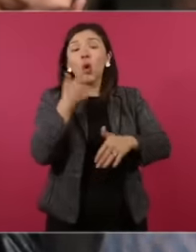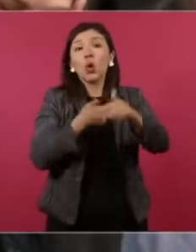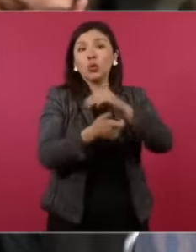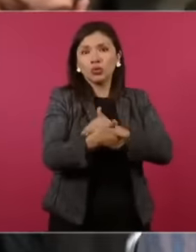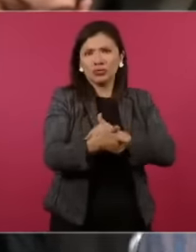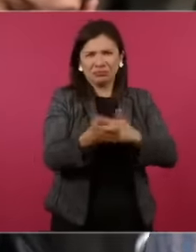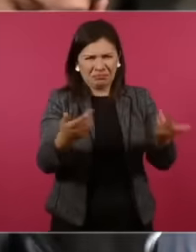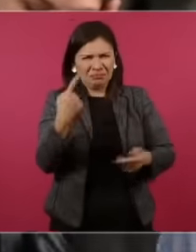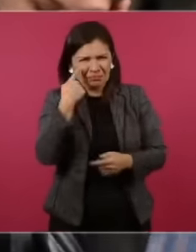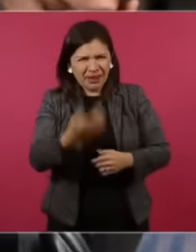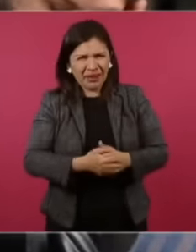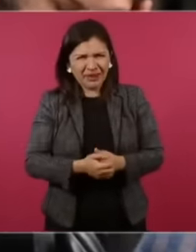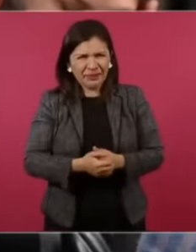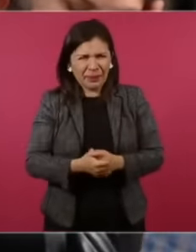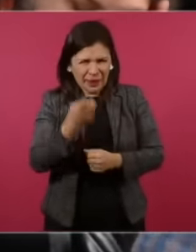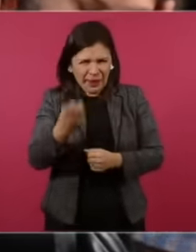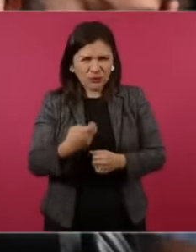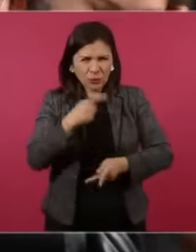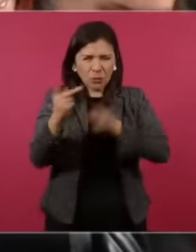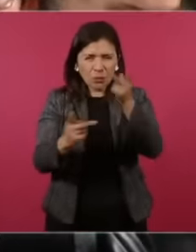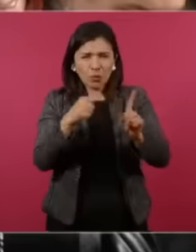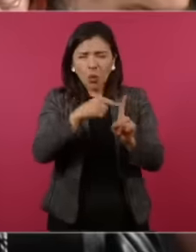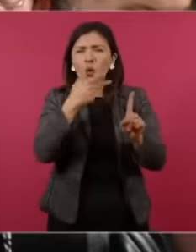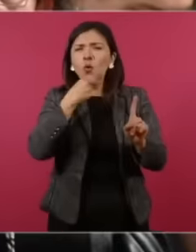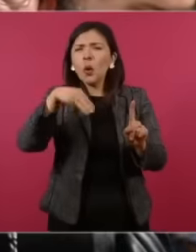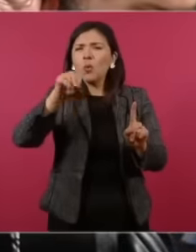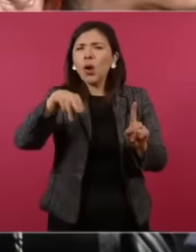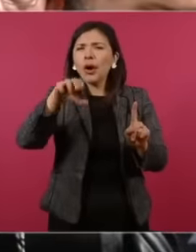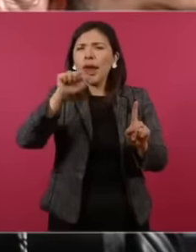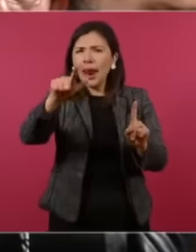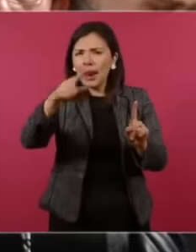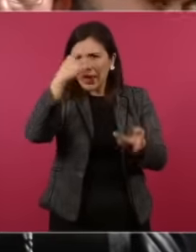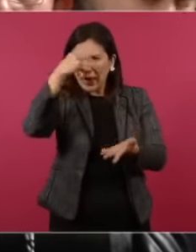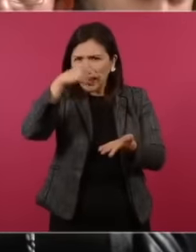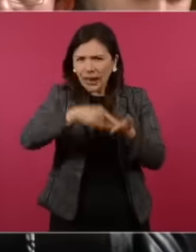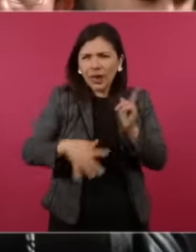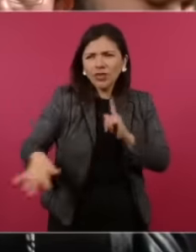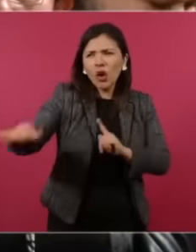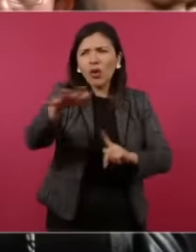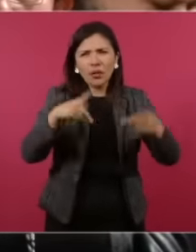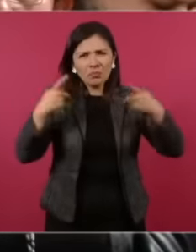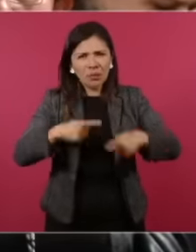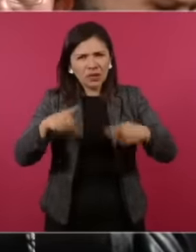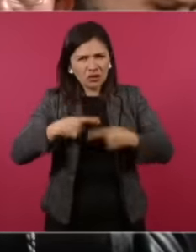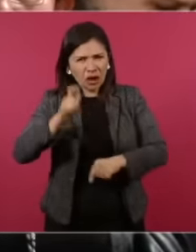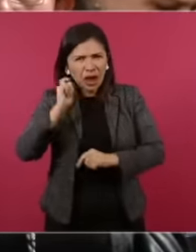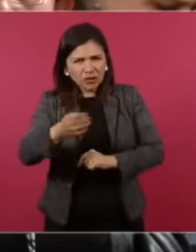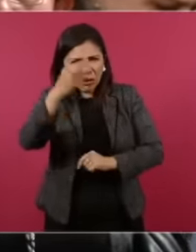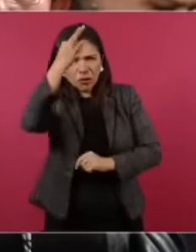ask you, this Monreal, does he think that the people are stupid or what's going on because with that,